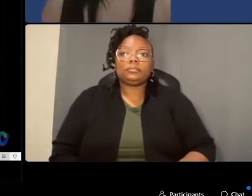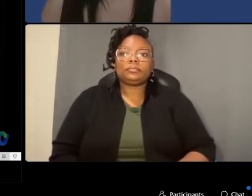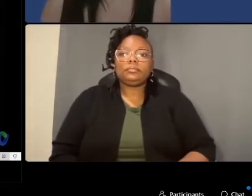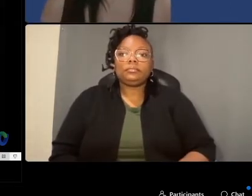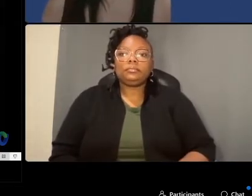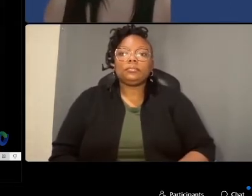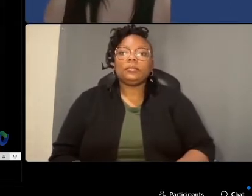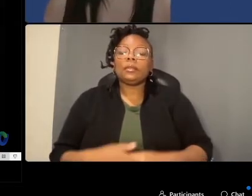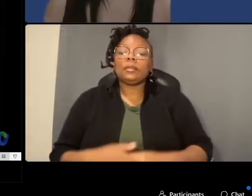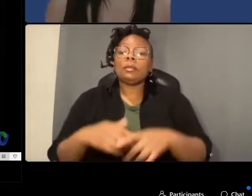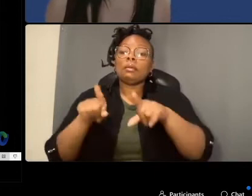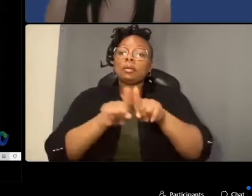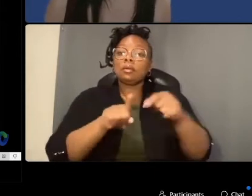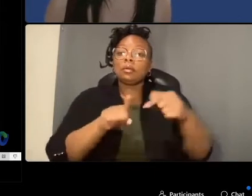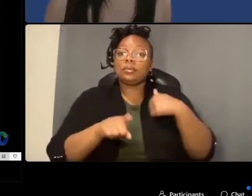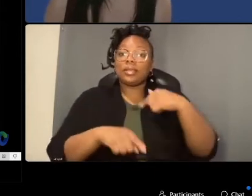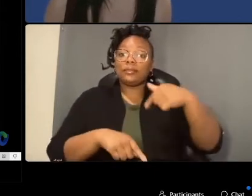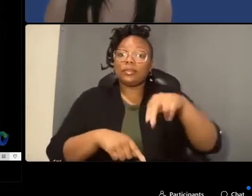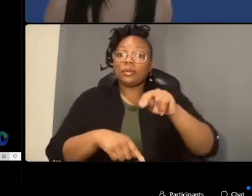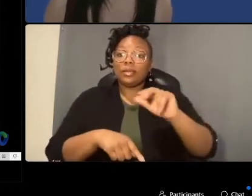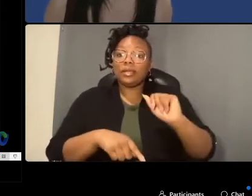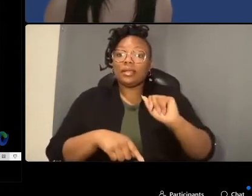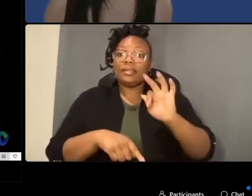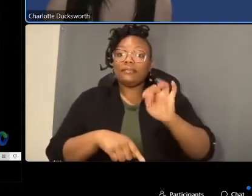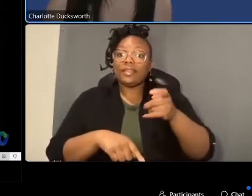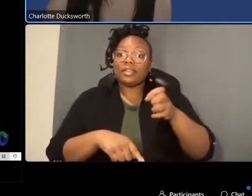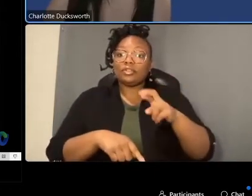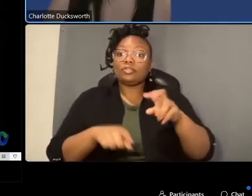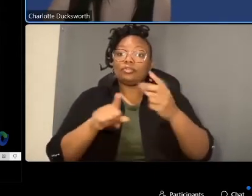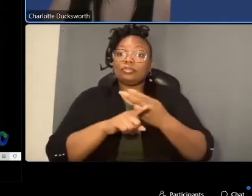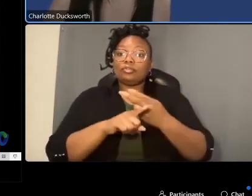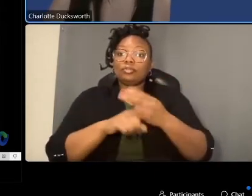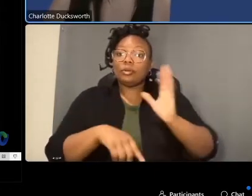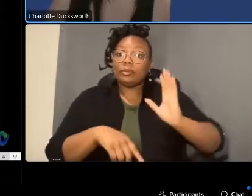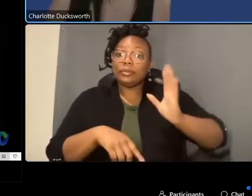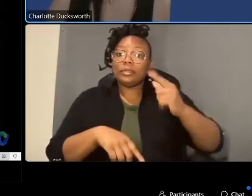also we have a q a feature during the presentation where you can actually send a question